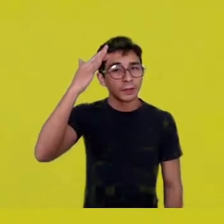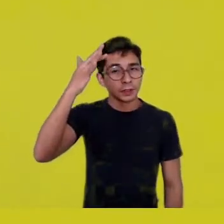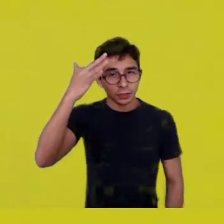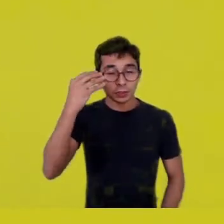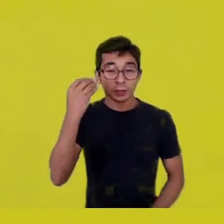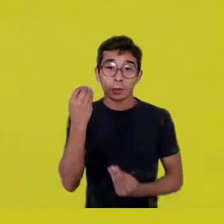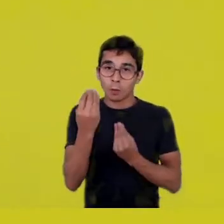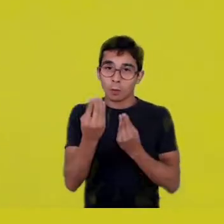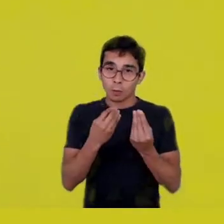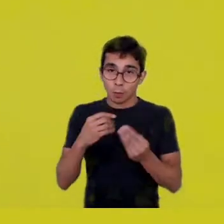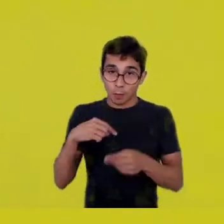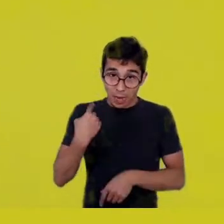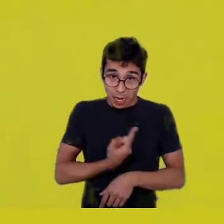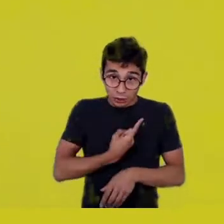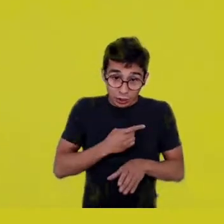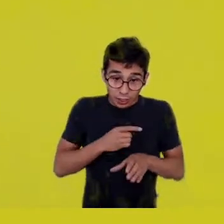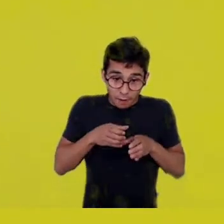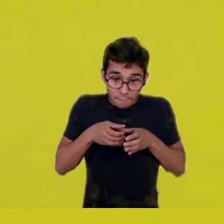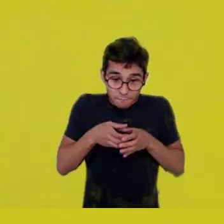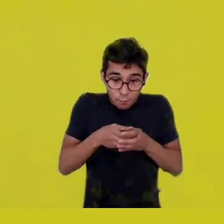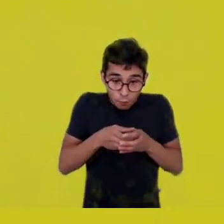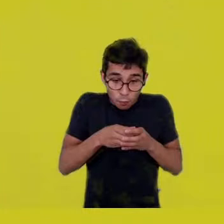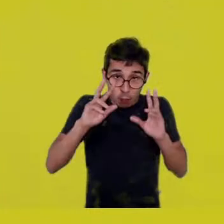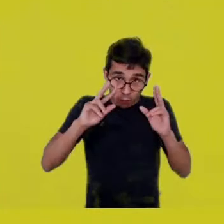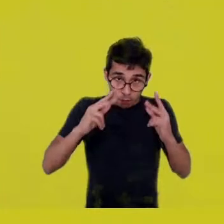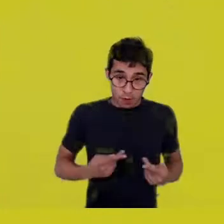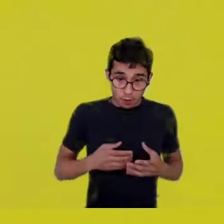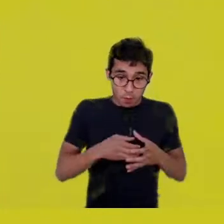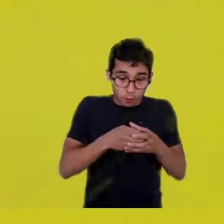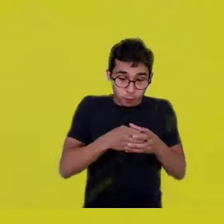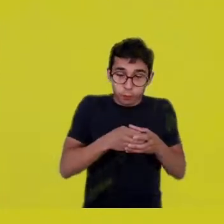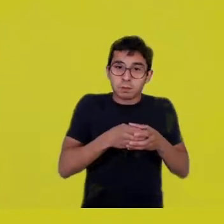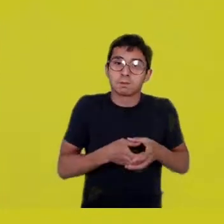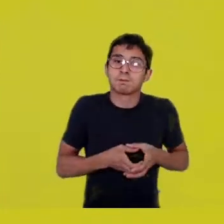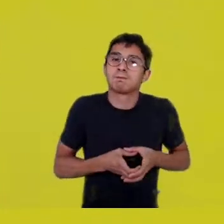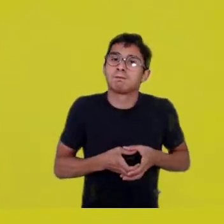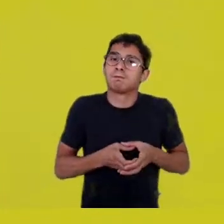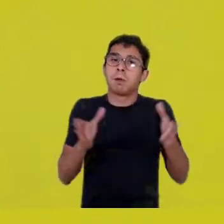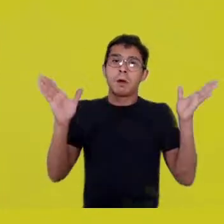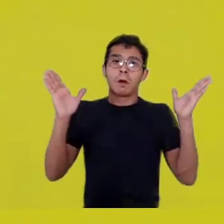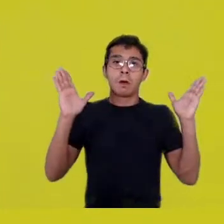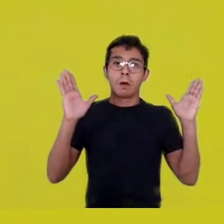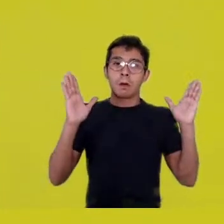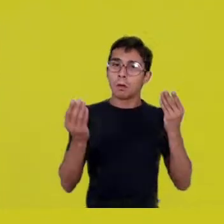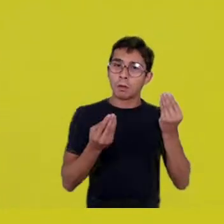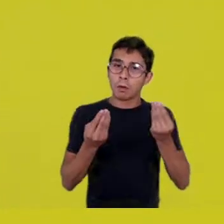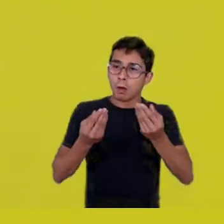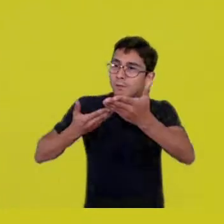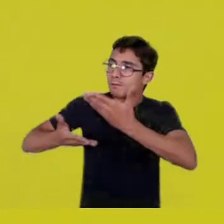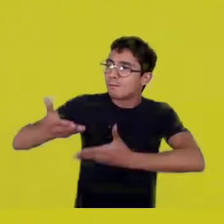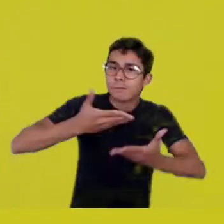this cocoon and live a metamorphosis experience with Earth.